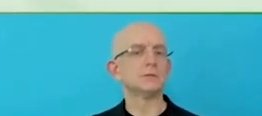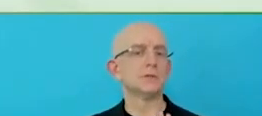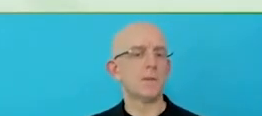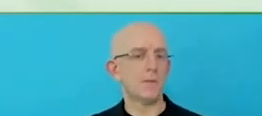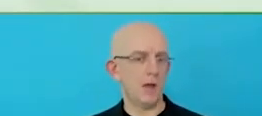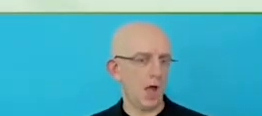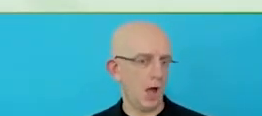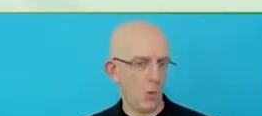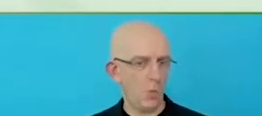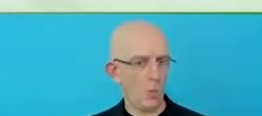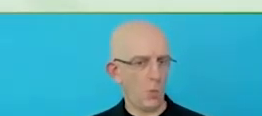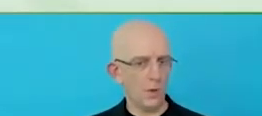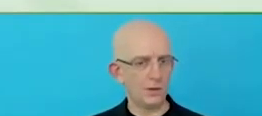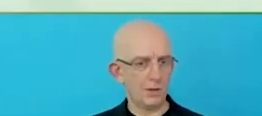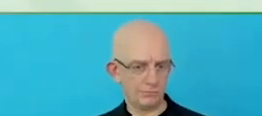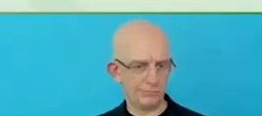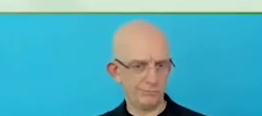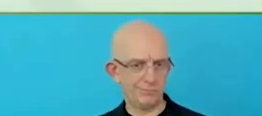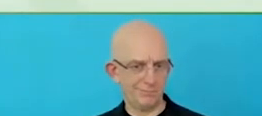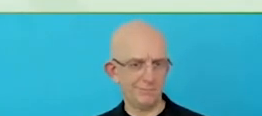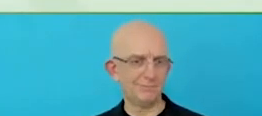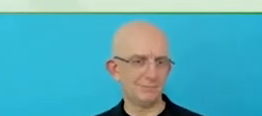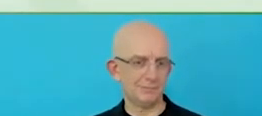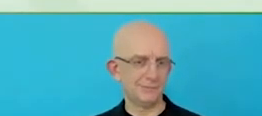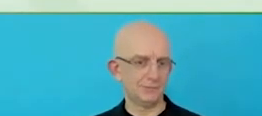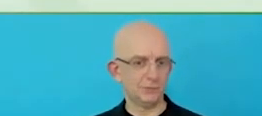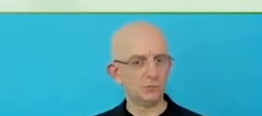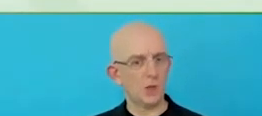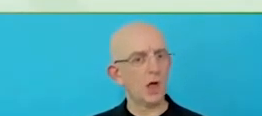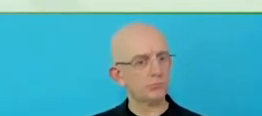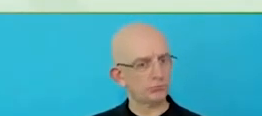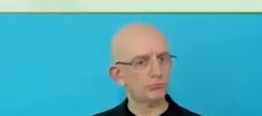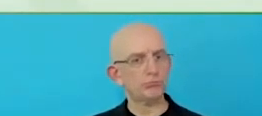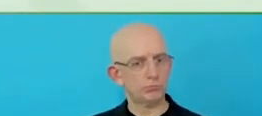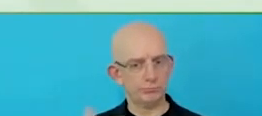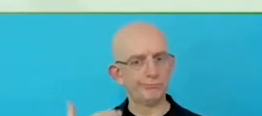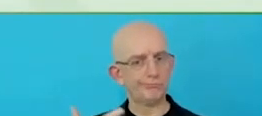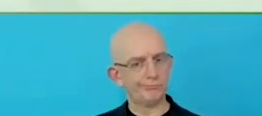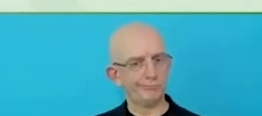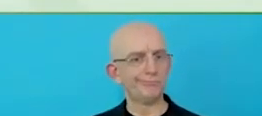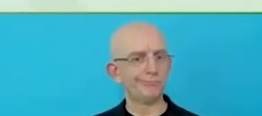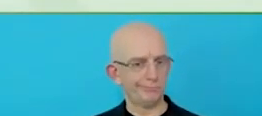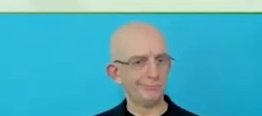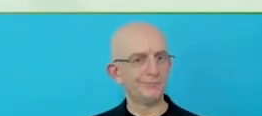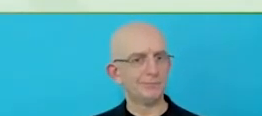Very well, I think if not anything else, McDonald's is efficient.